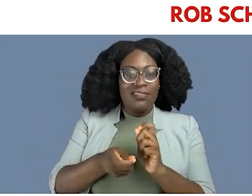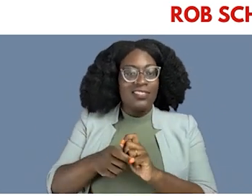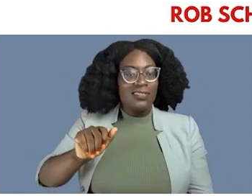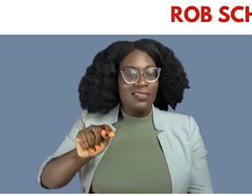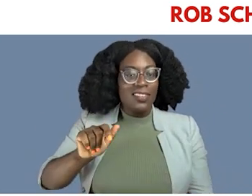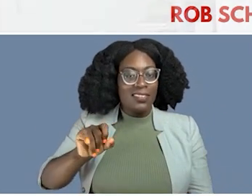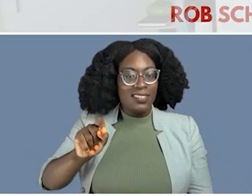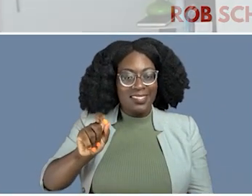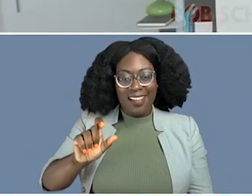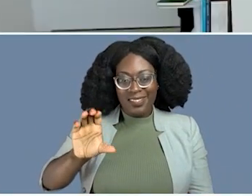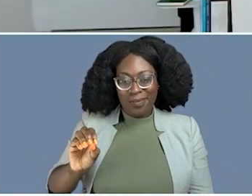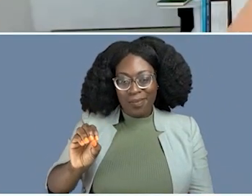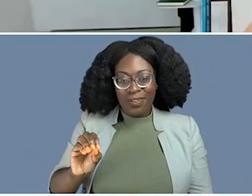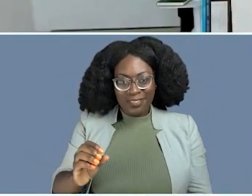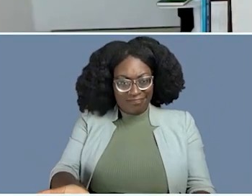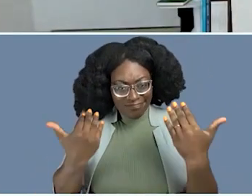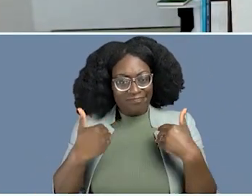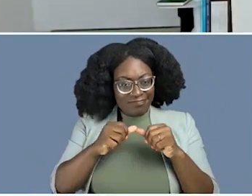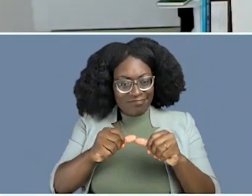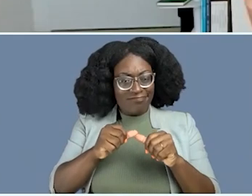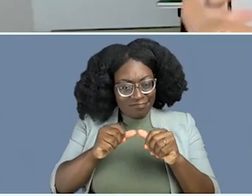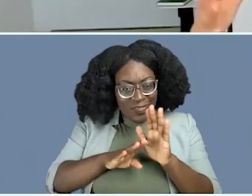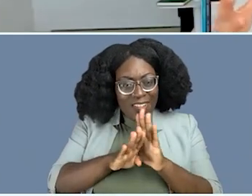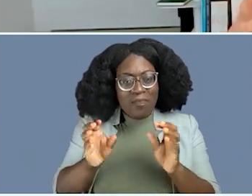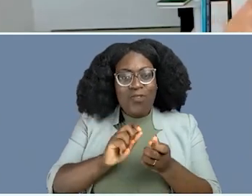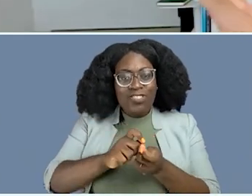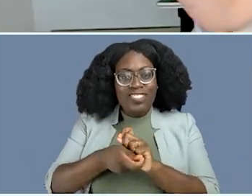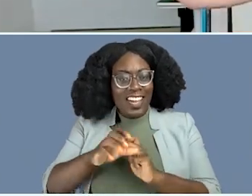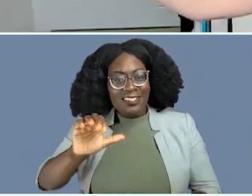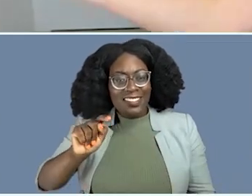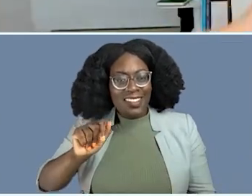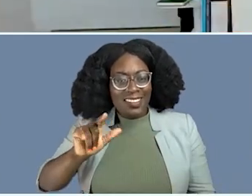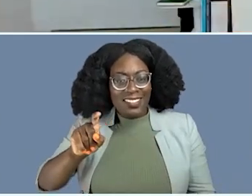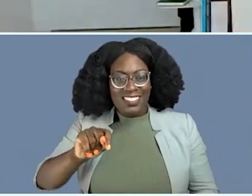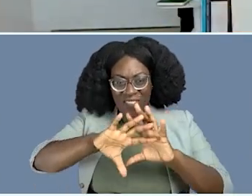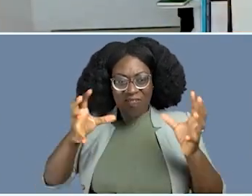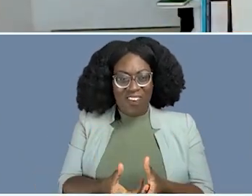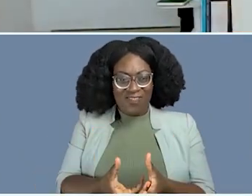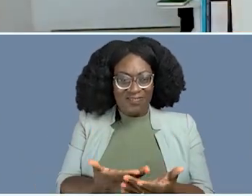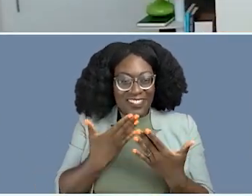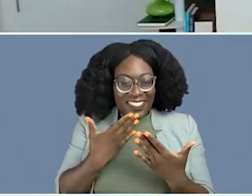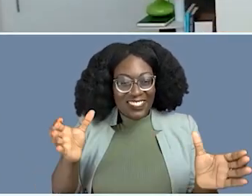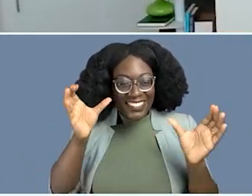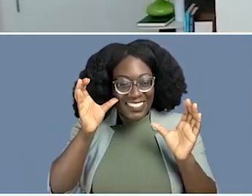catalyst.co. So let's keep building allyship across our communities and around the world. Thank you for listening.